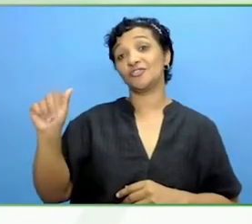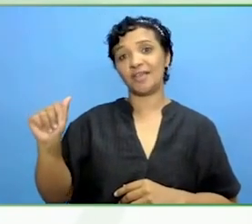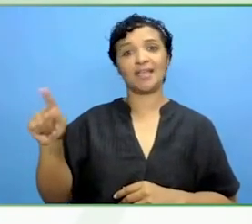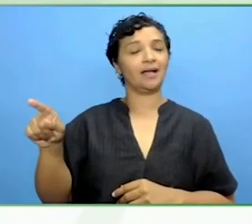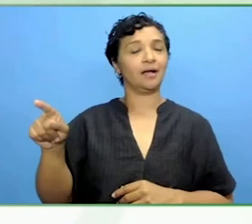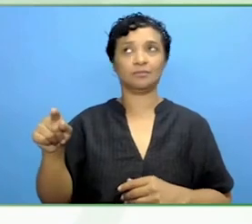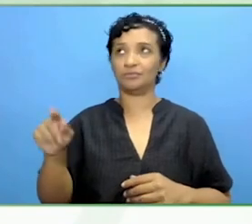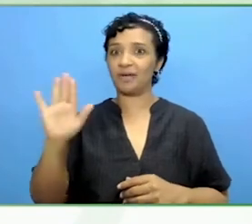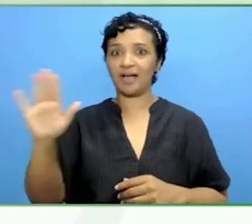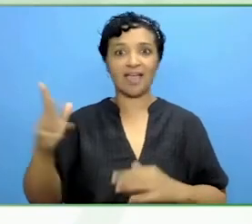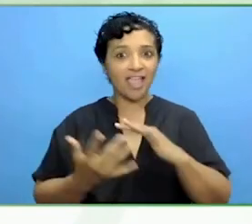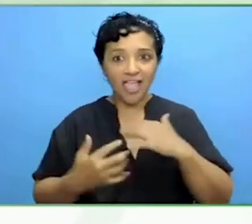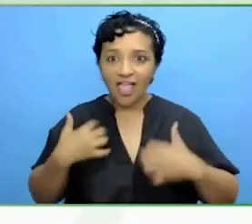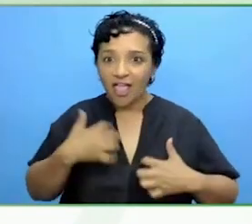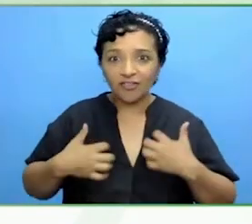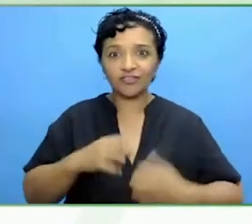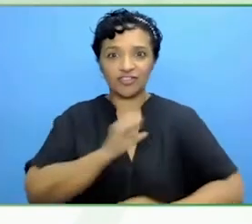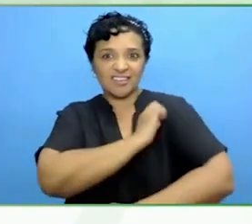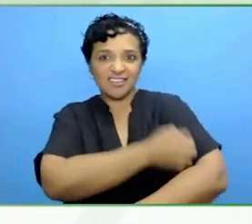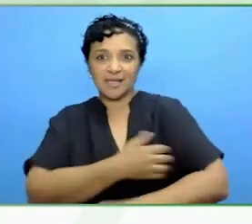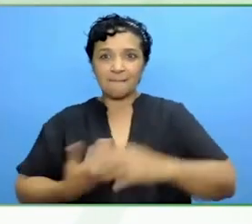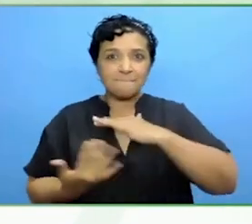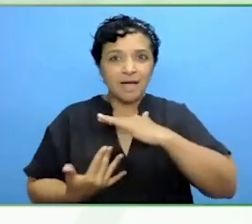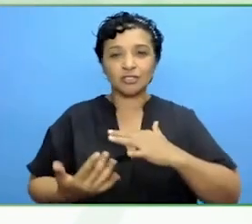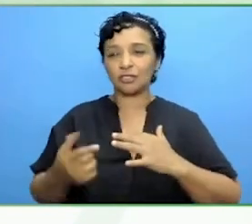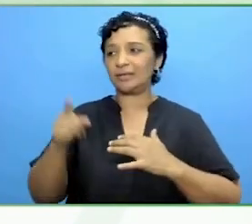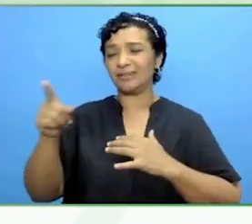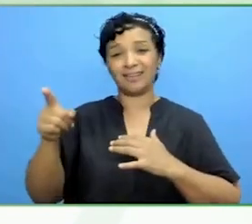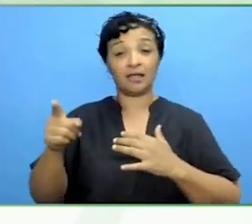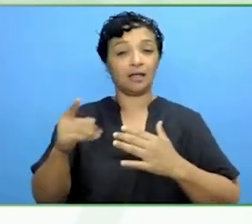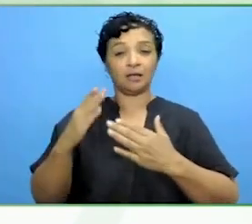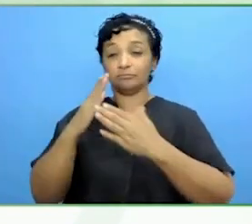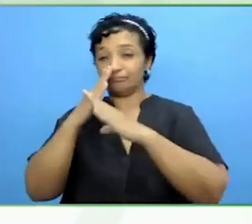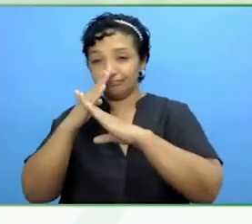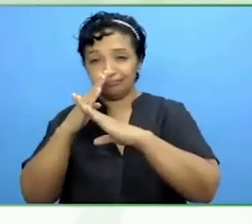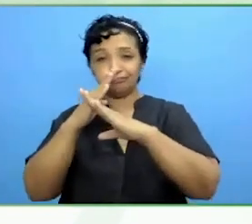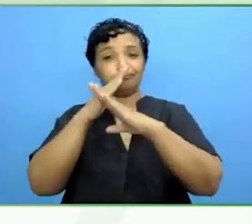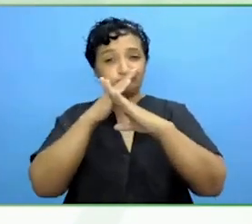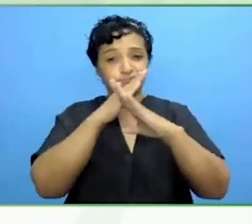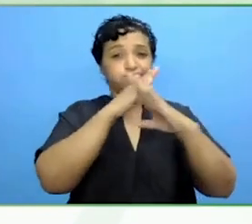passion, despite the challenges she has to overcome that are invisible, her